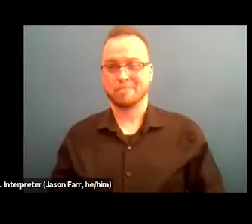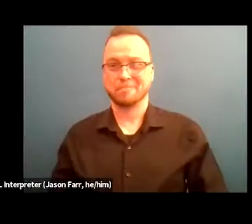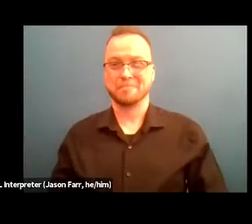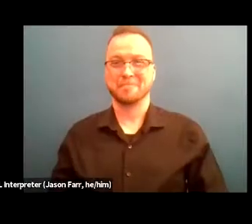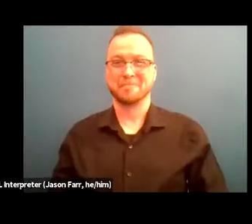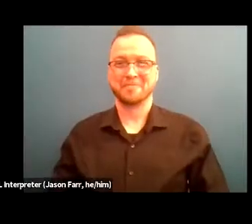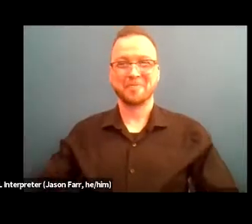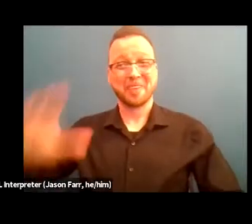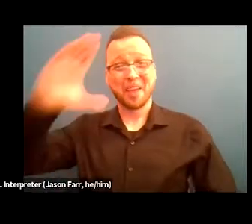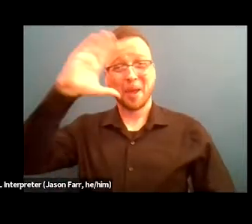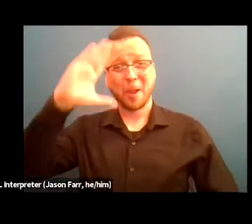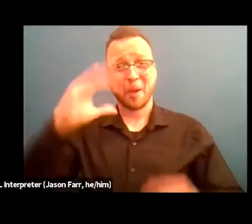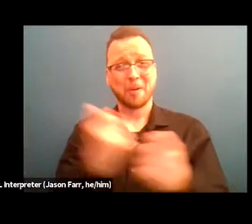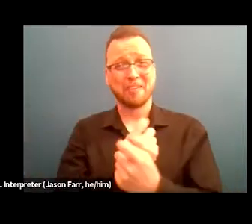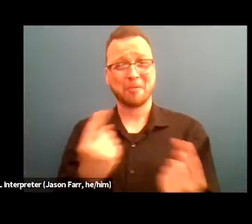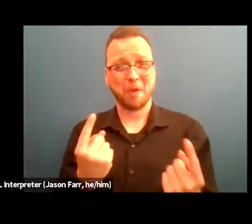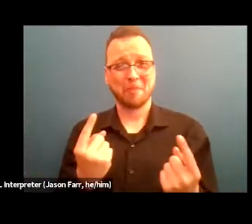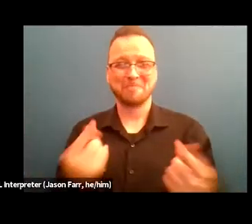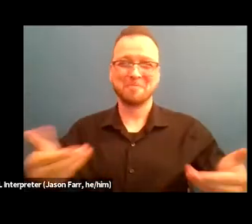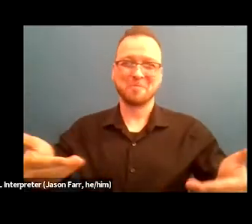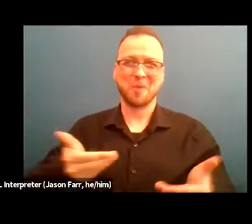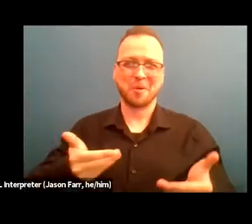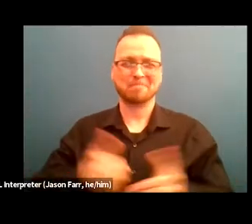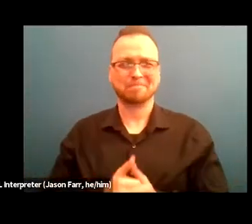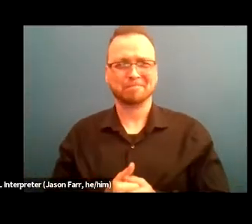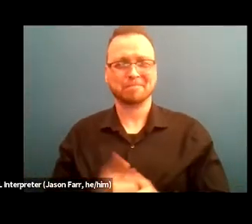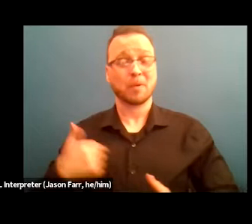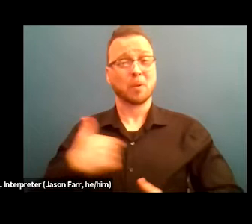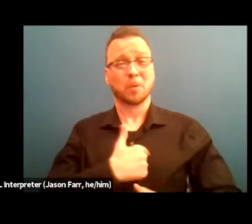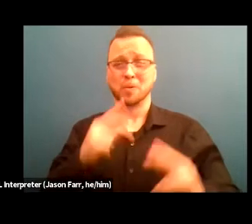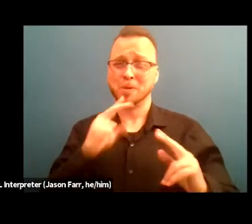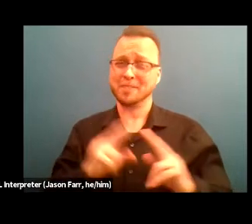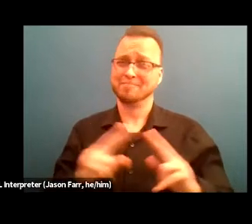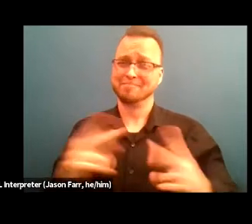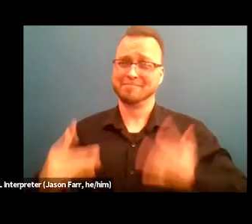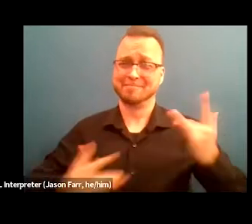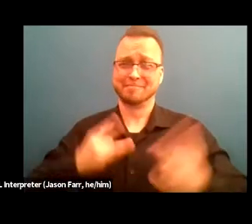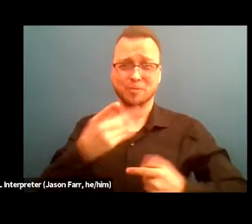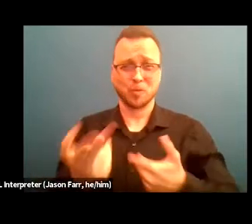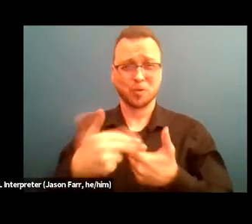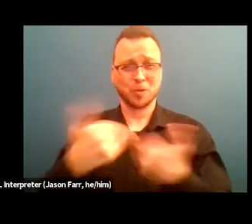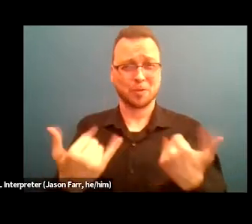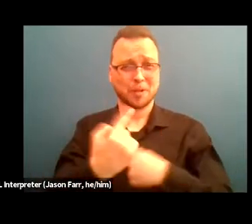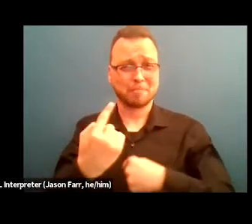Hello everyone and welcome we are so excited that you're joining us today.